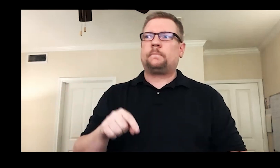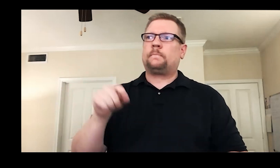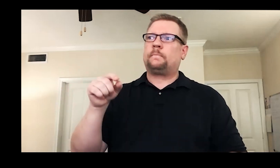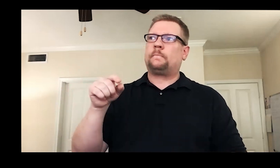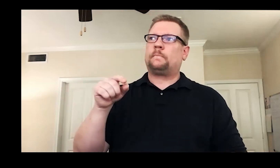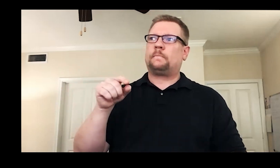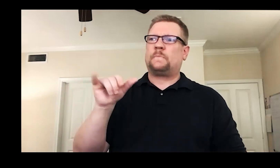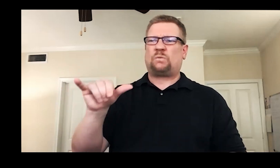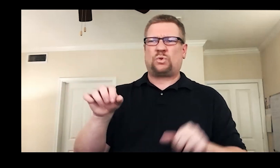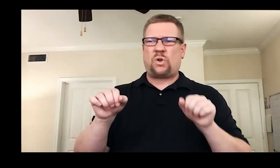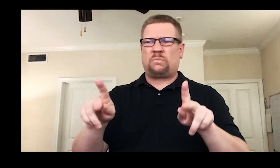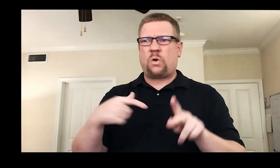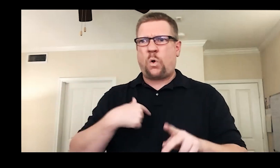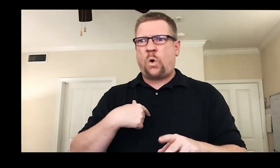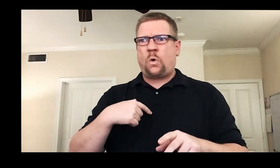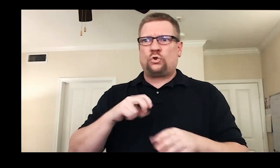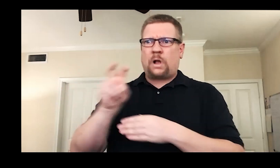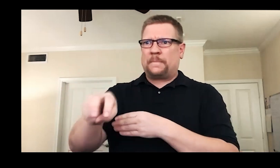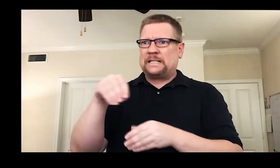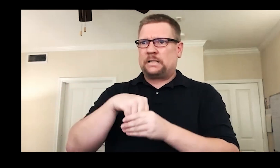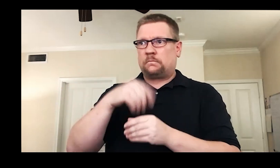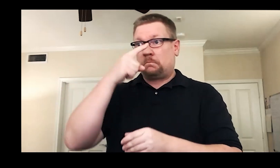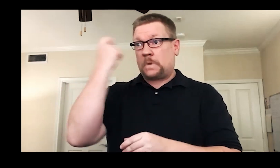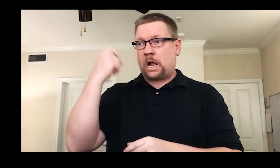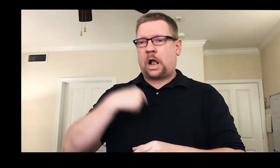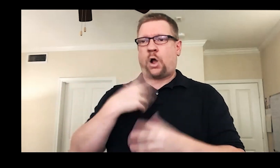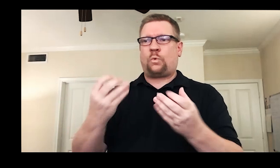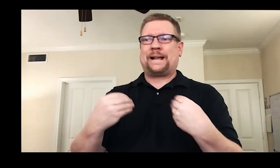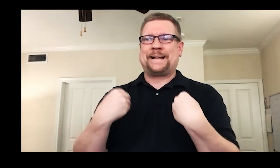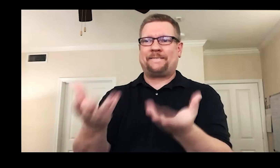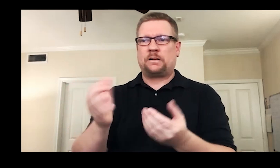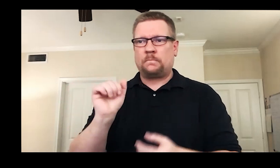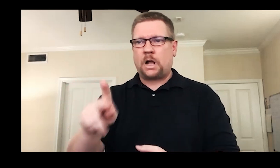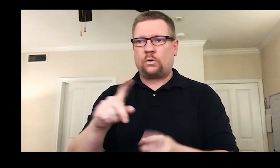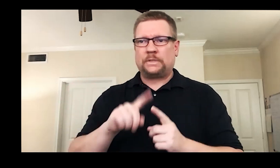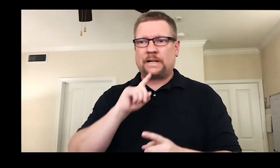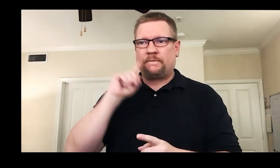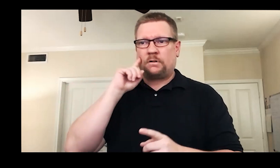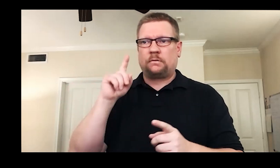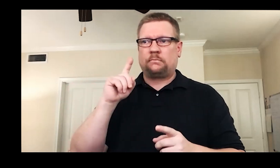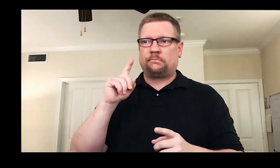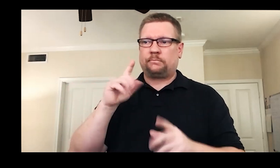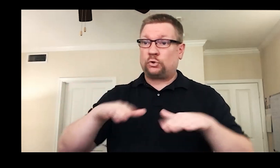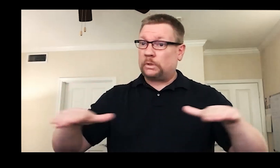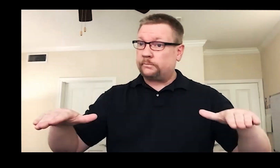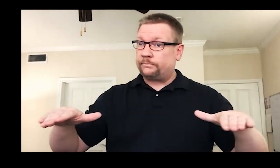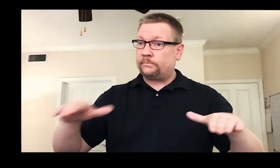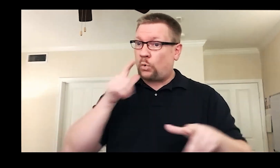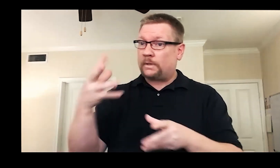That was an opportunity I jumped at. I wanted to give back to the Deaf community through the